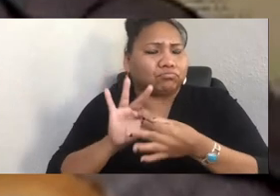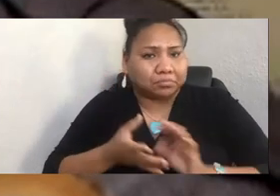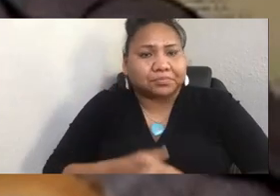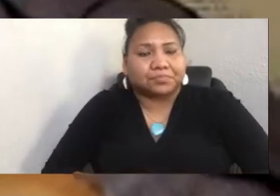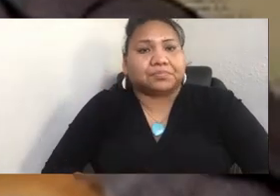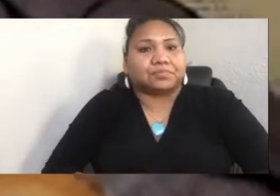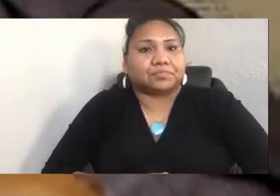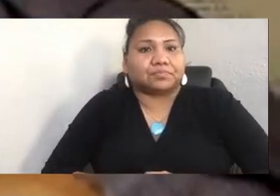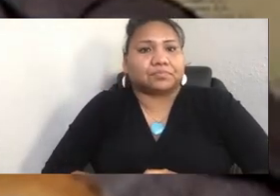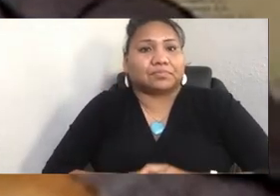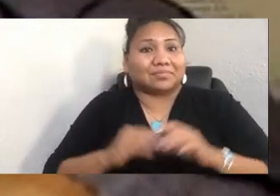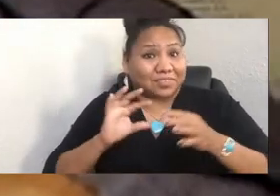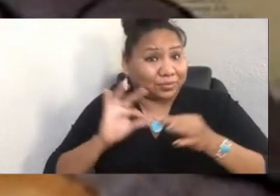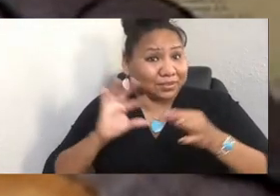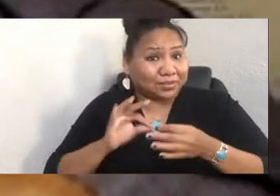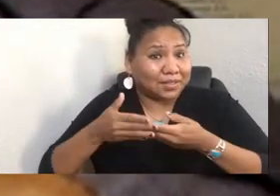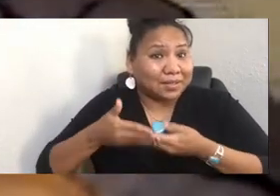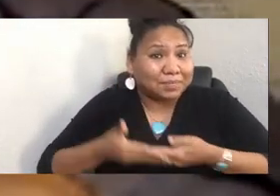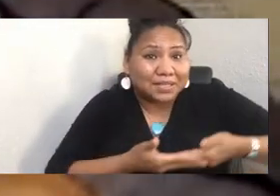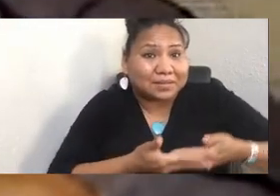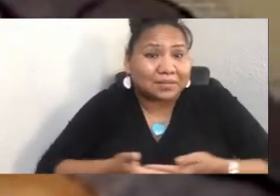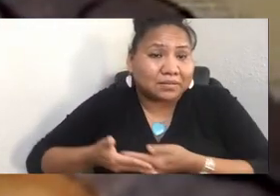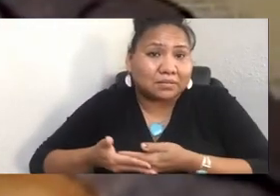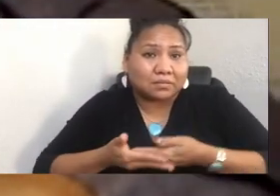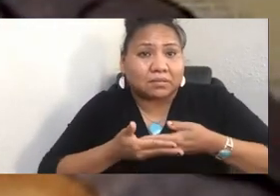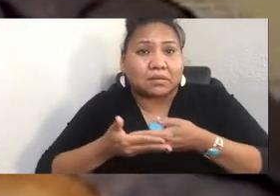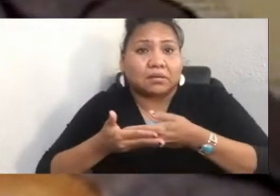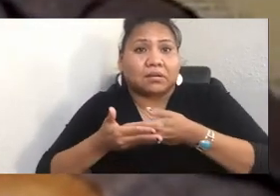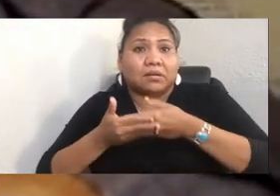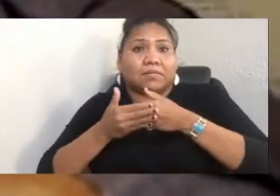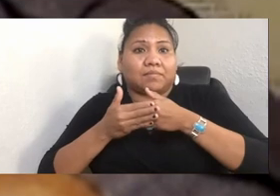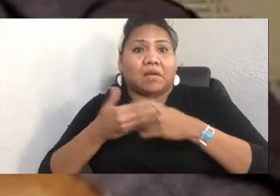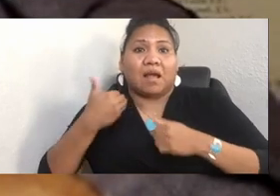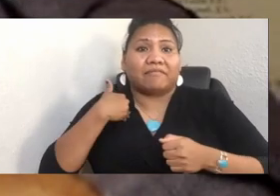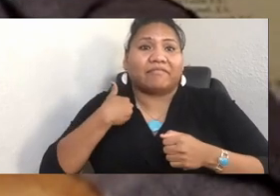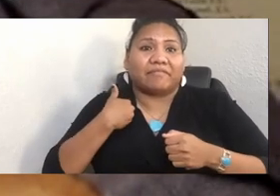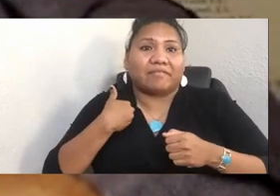And, you know, you've had some developments in your life on your personal side.